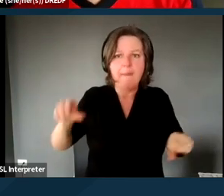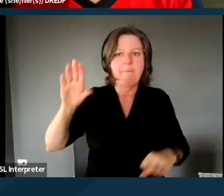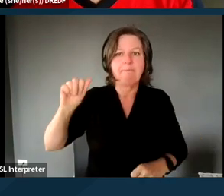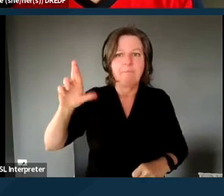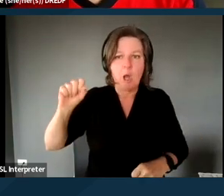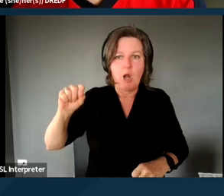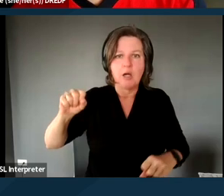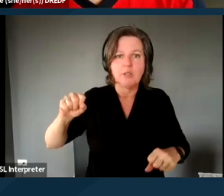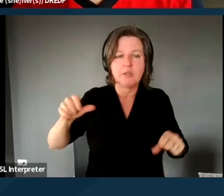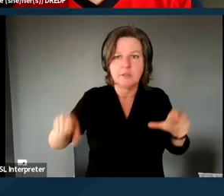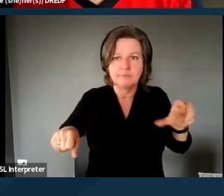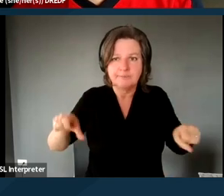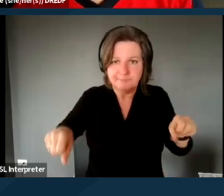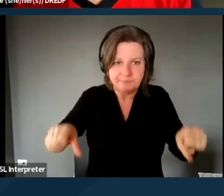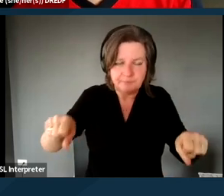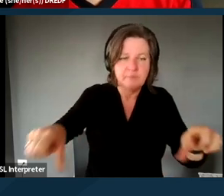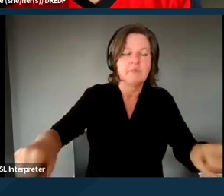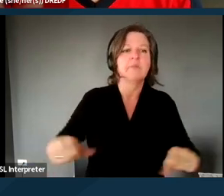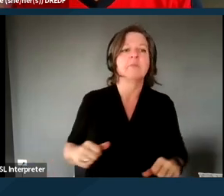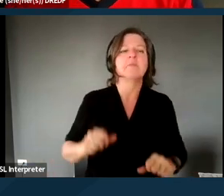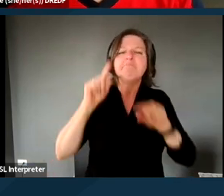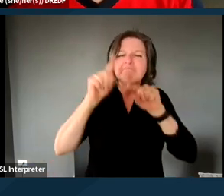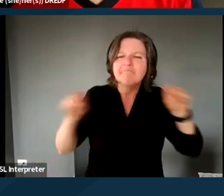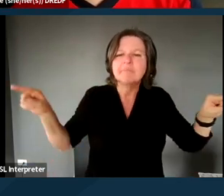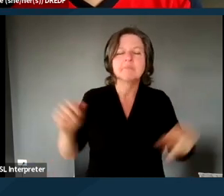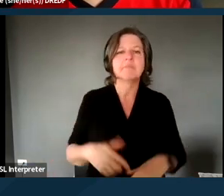and things like flashing alarms,